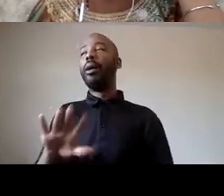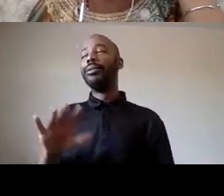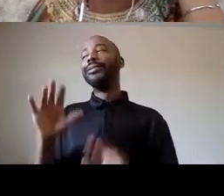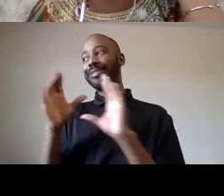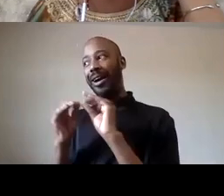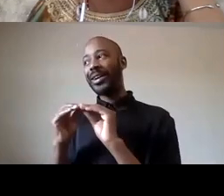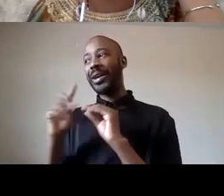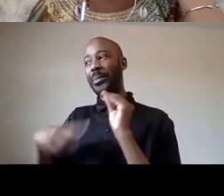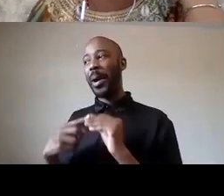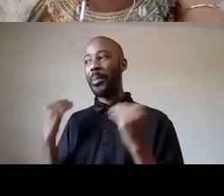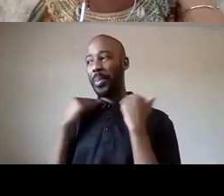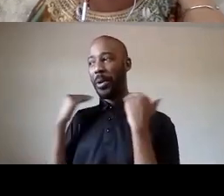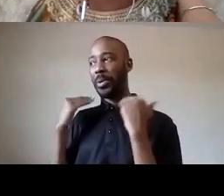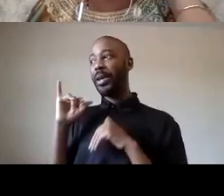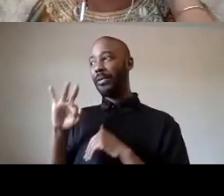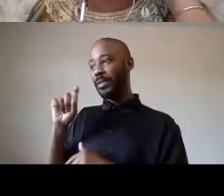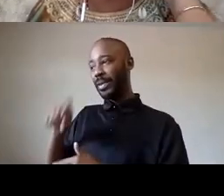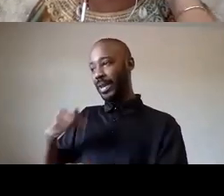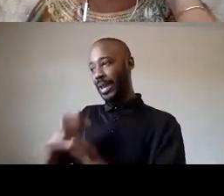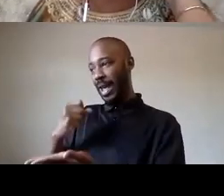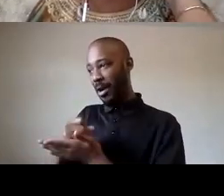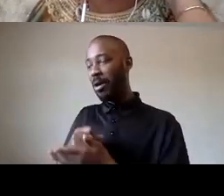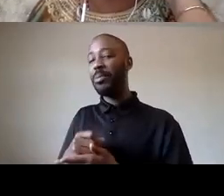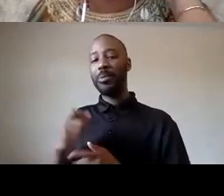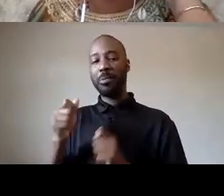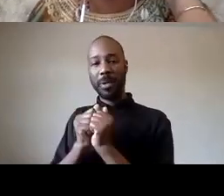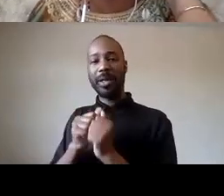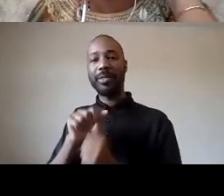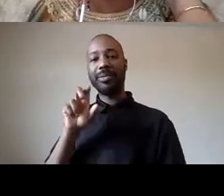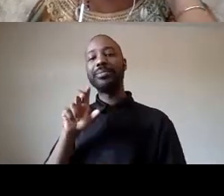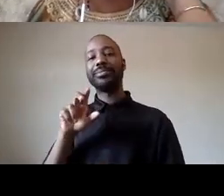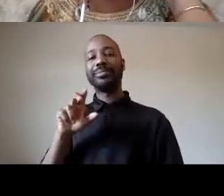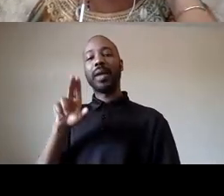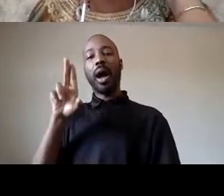getting their unemployment that's tracy saying that she can help um